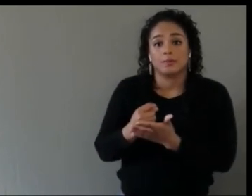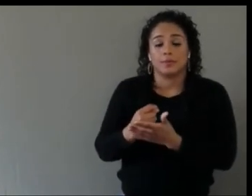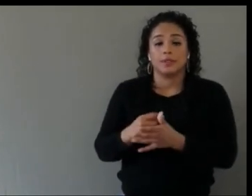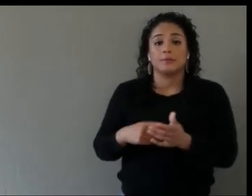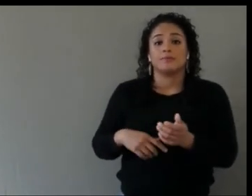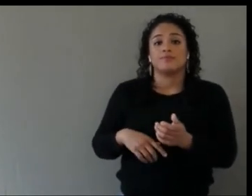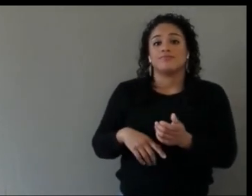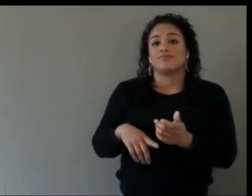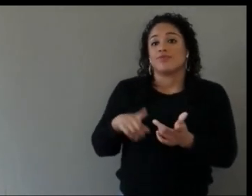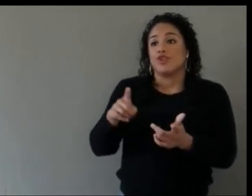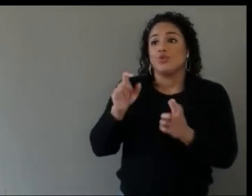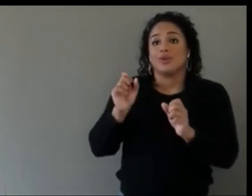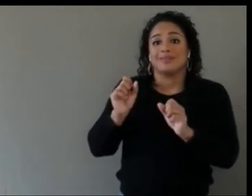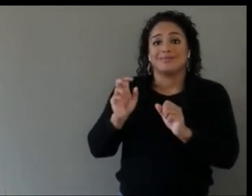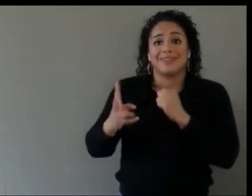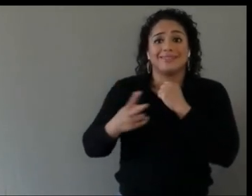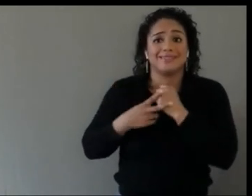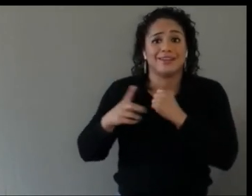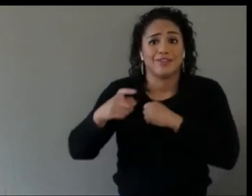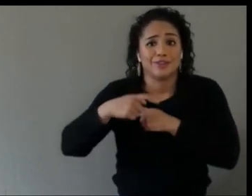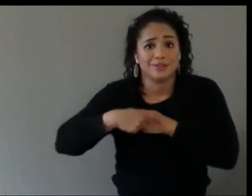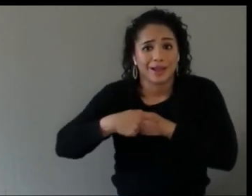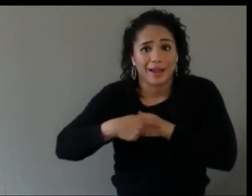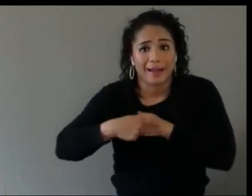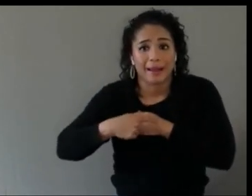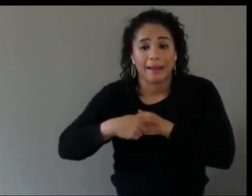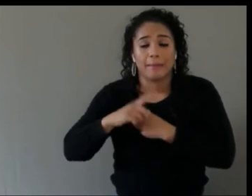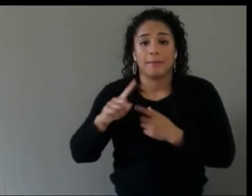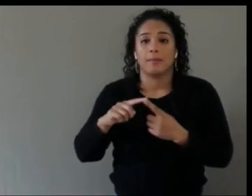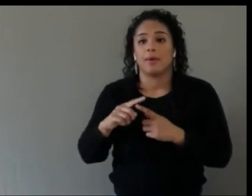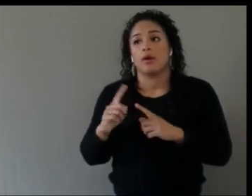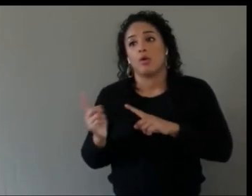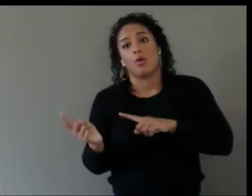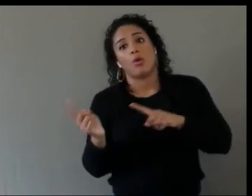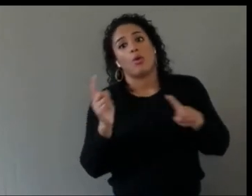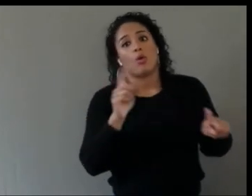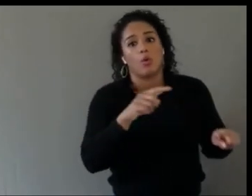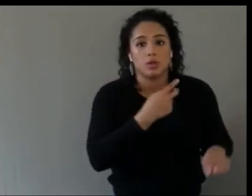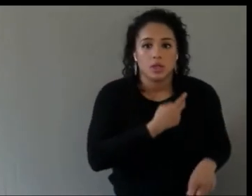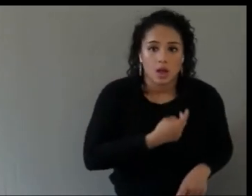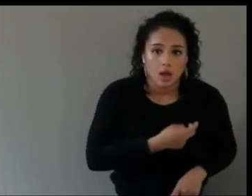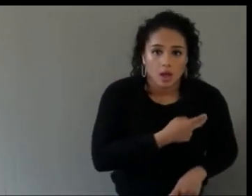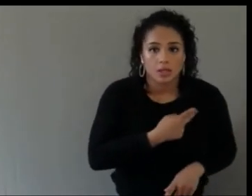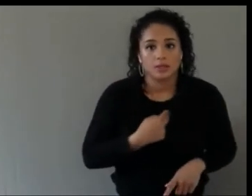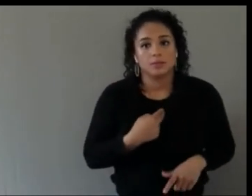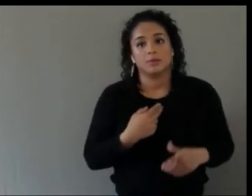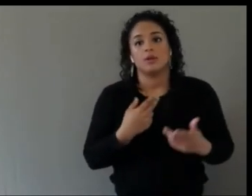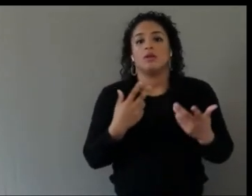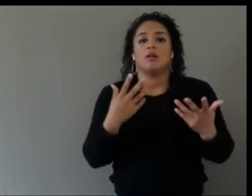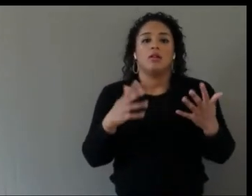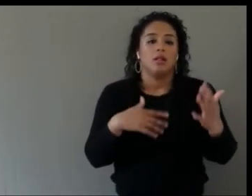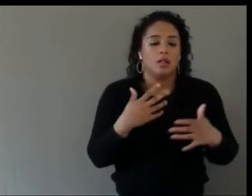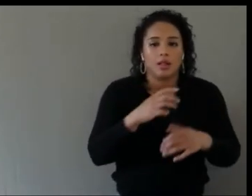a hospital, which, you know, at the moment is overloaded anyway, we can use XR technology